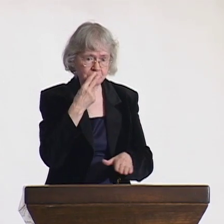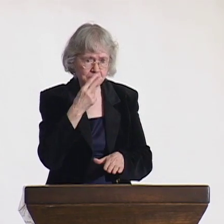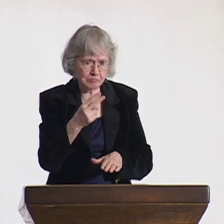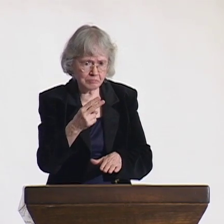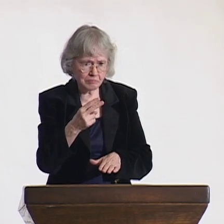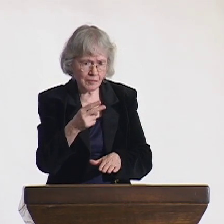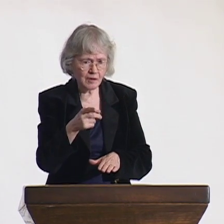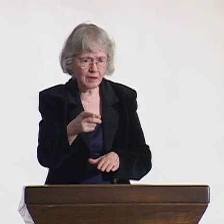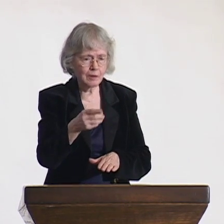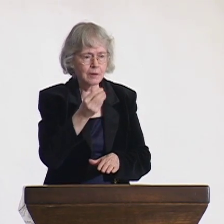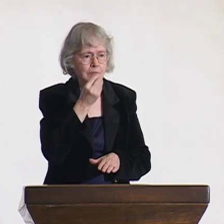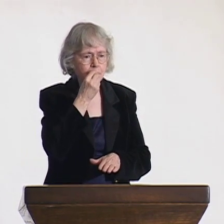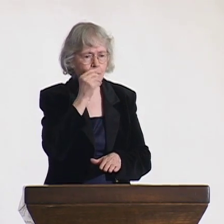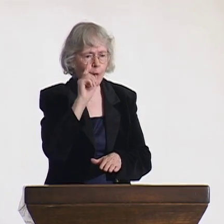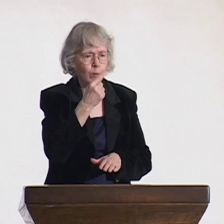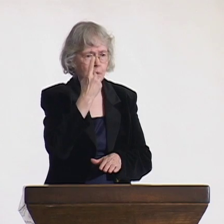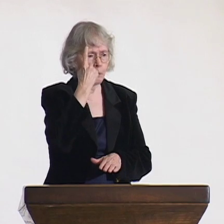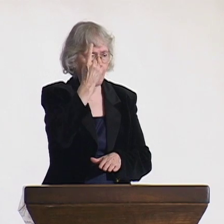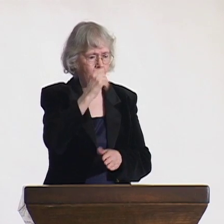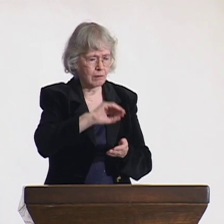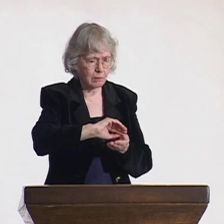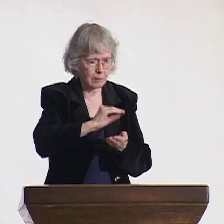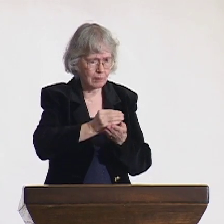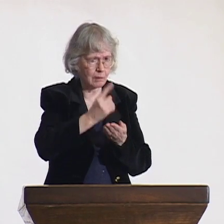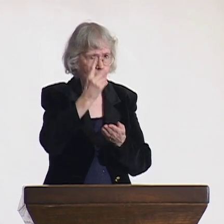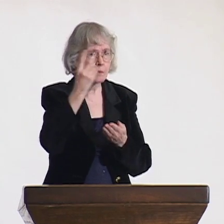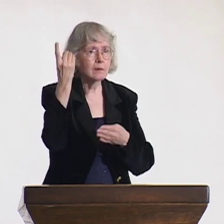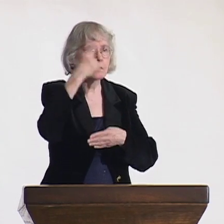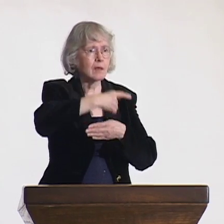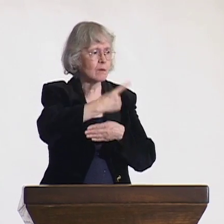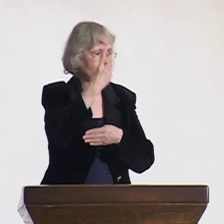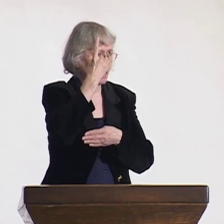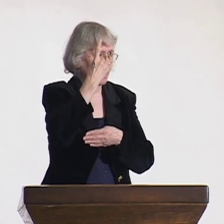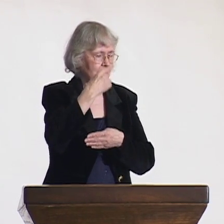The children got one meal a day and were very thin.